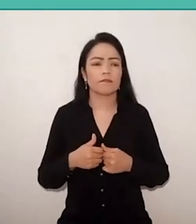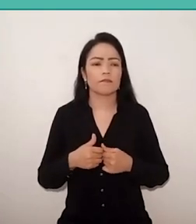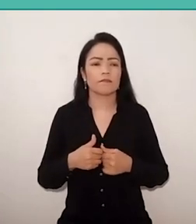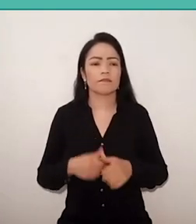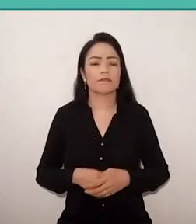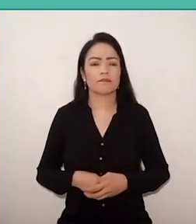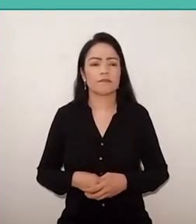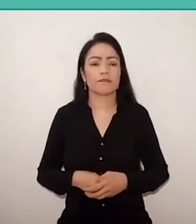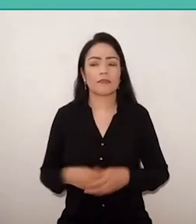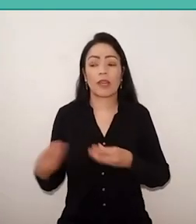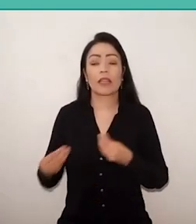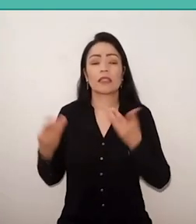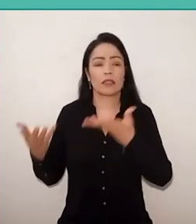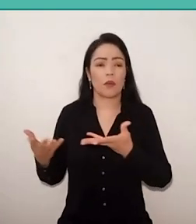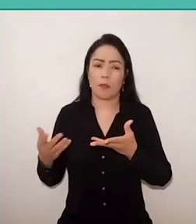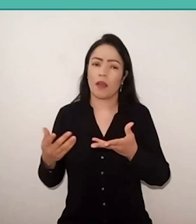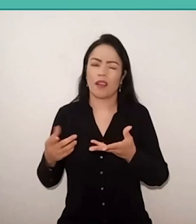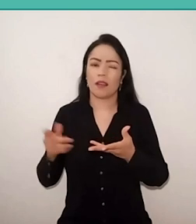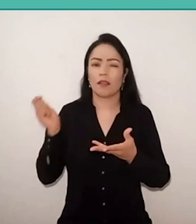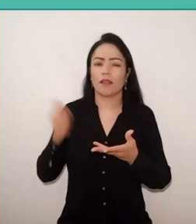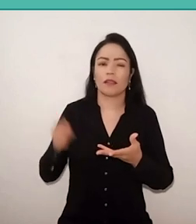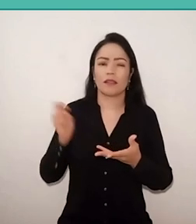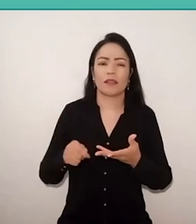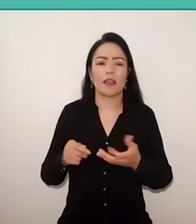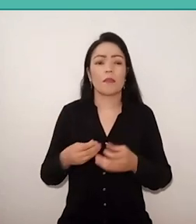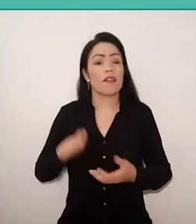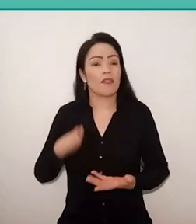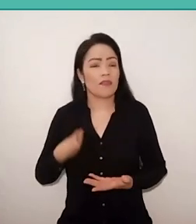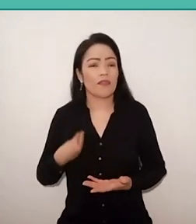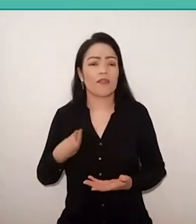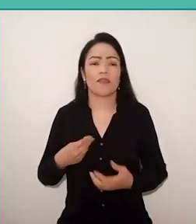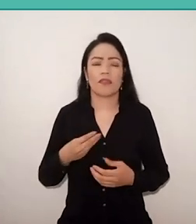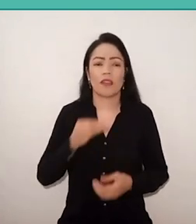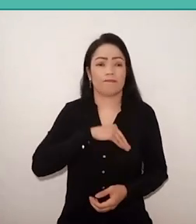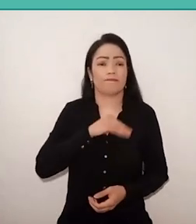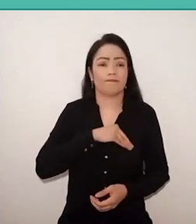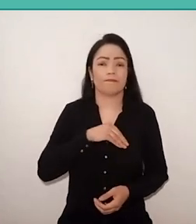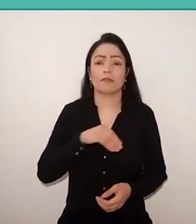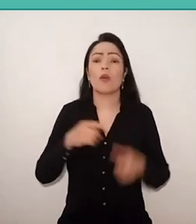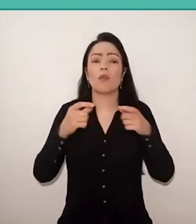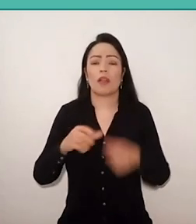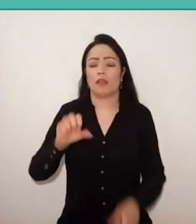offered him, for what? he could survive, in Santiago, soon after that he left Bolivia,